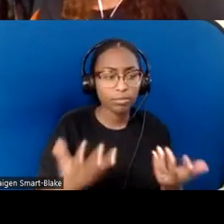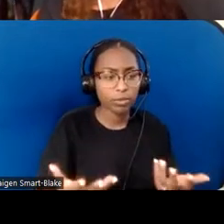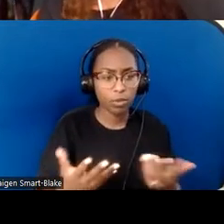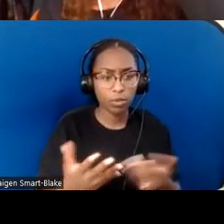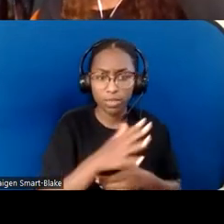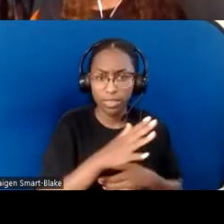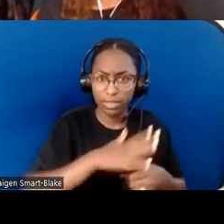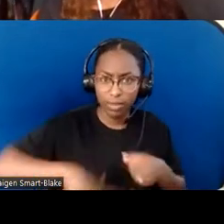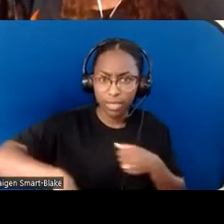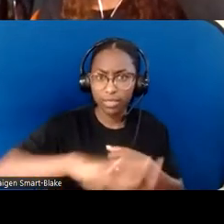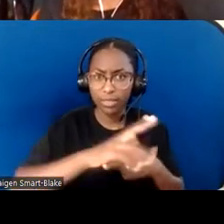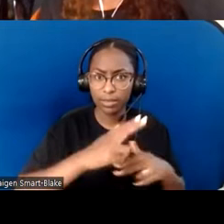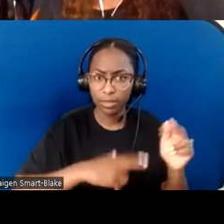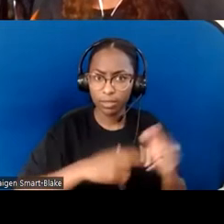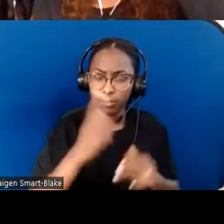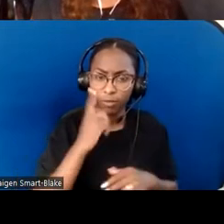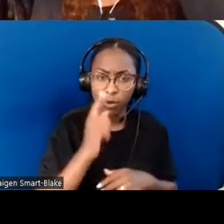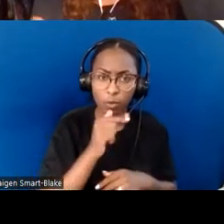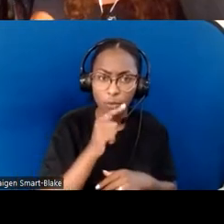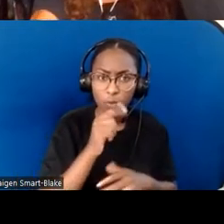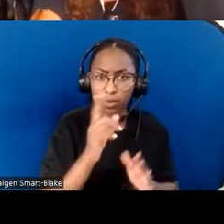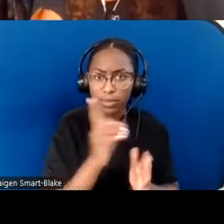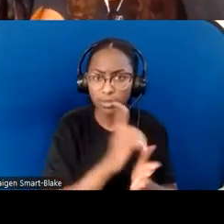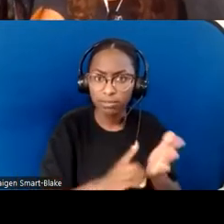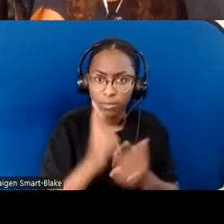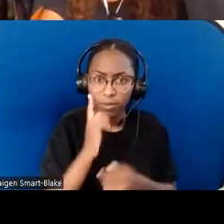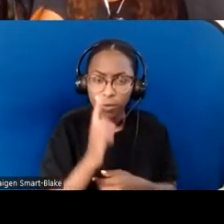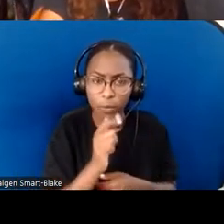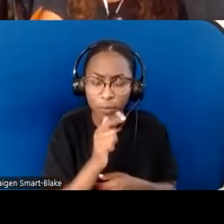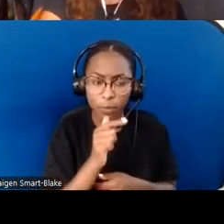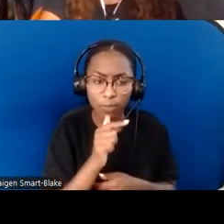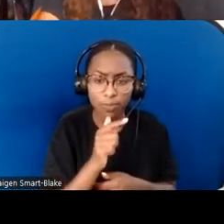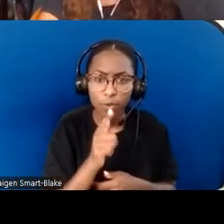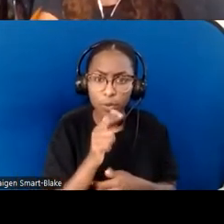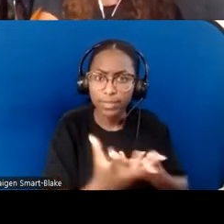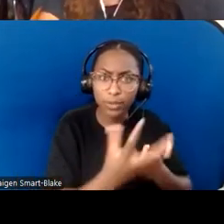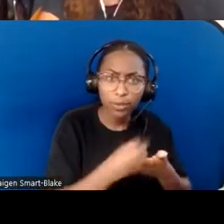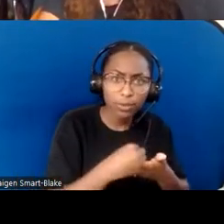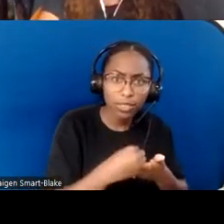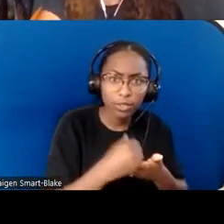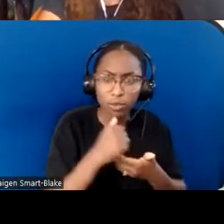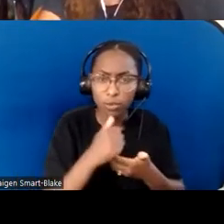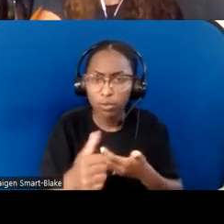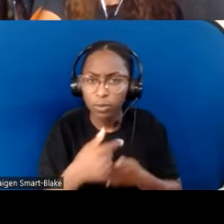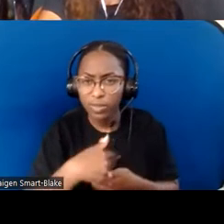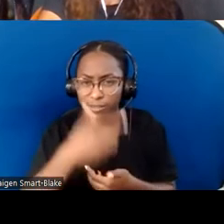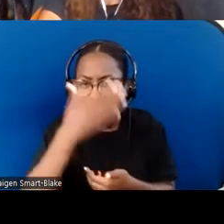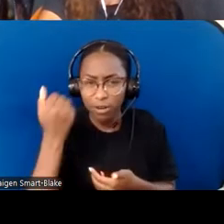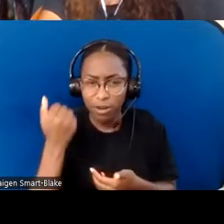who is this space designed for, and who is left out? On the screen is an image of a very nice ramp